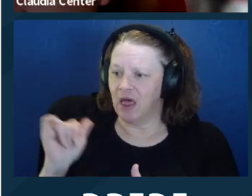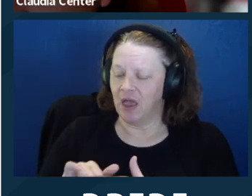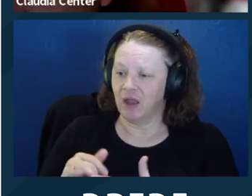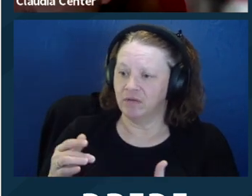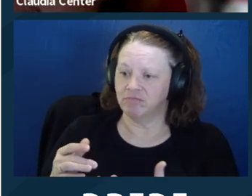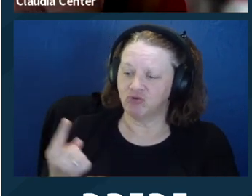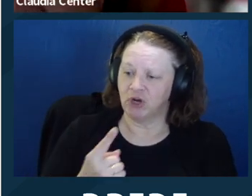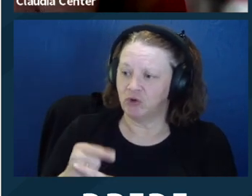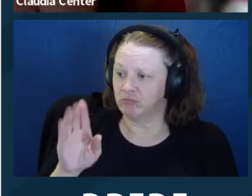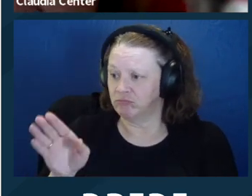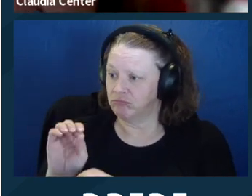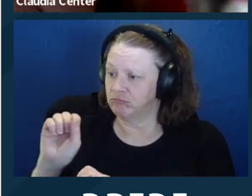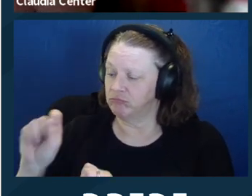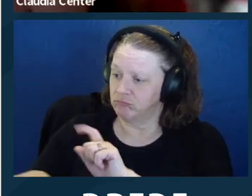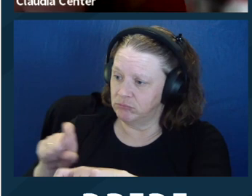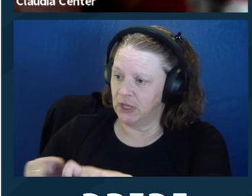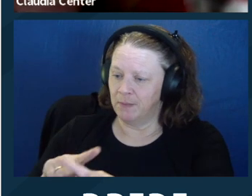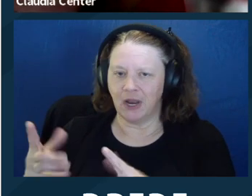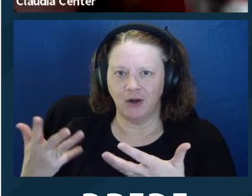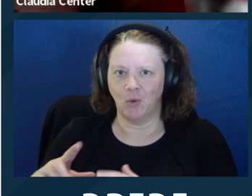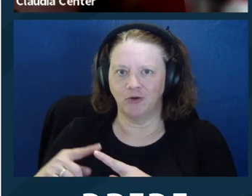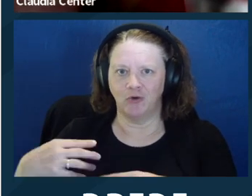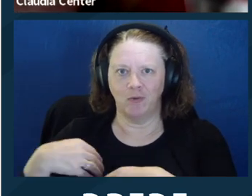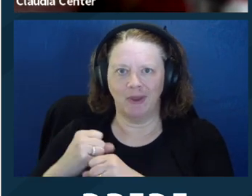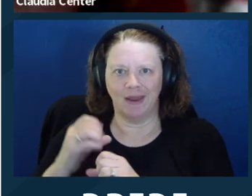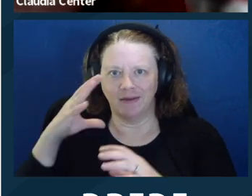I feel that it's easiest to ask right out during initial communications but I don't